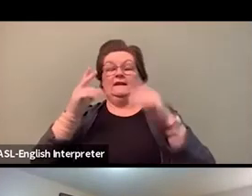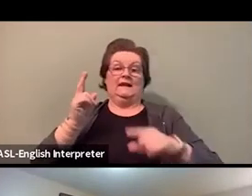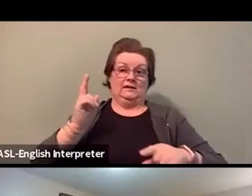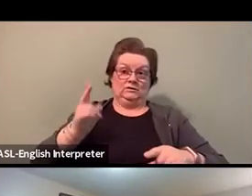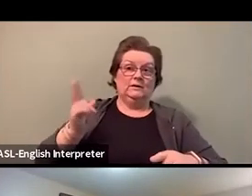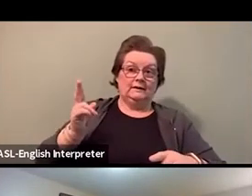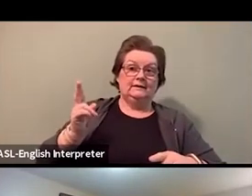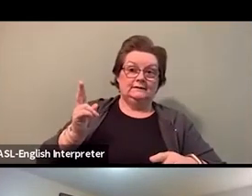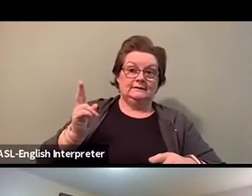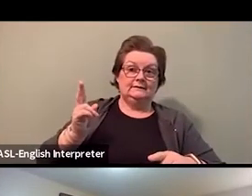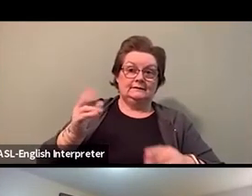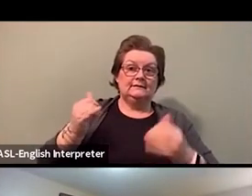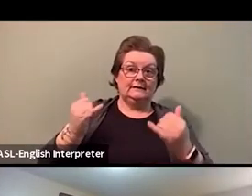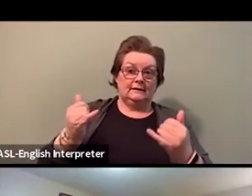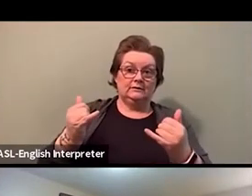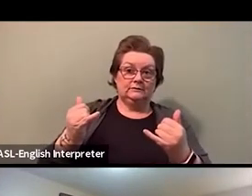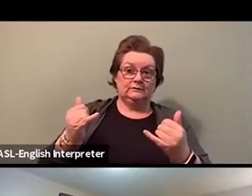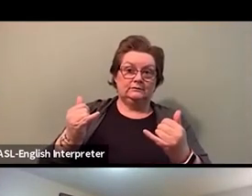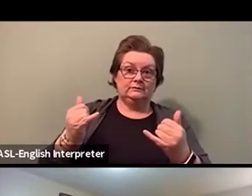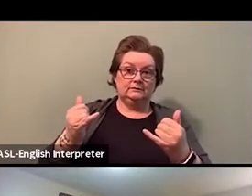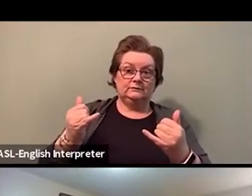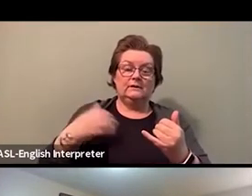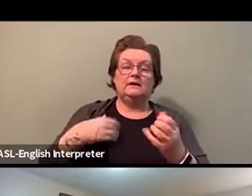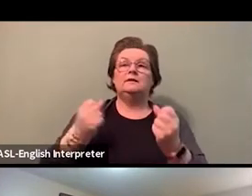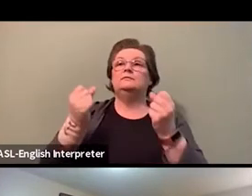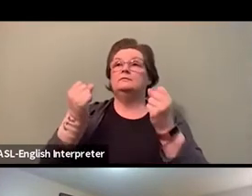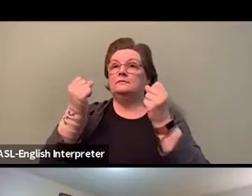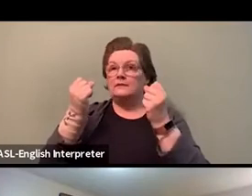And I frankly believe that they have died unnecessarily,